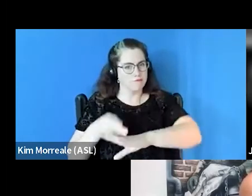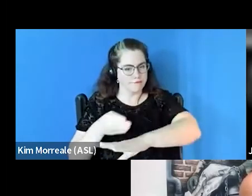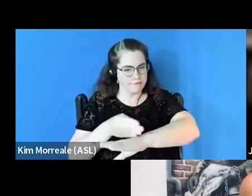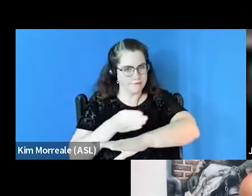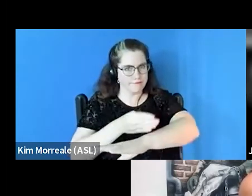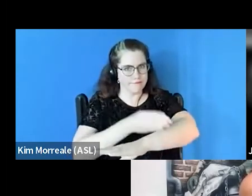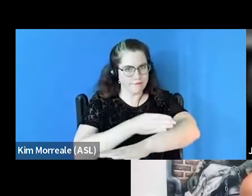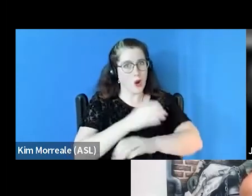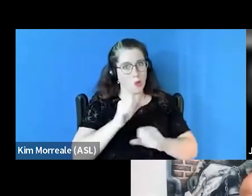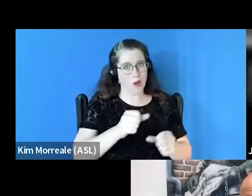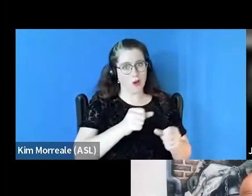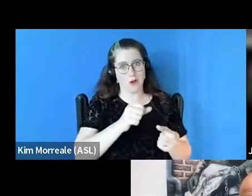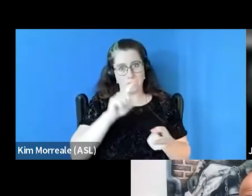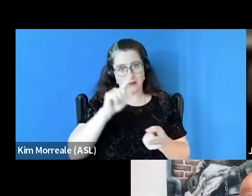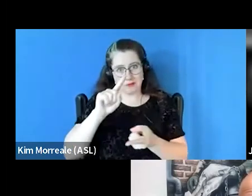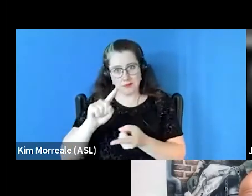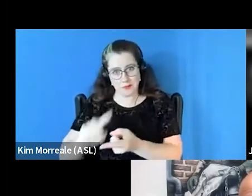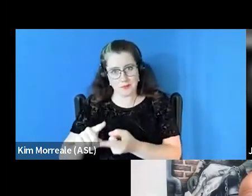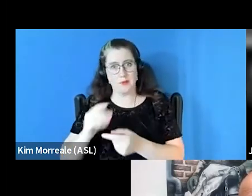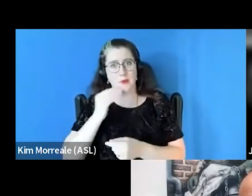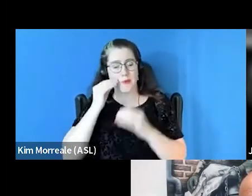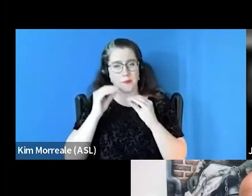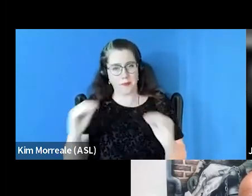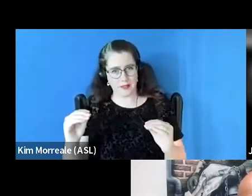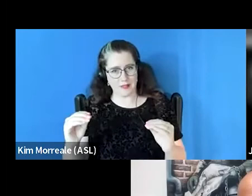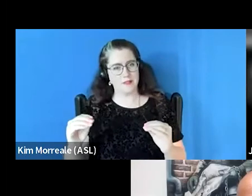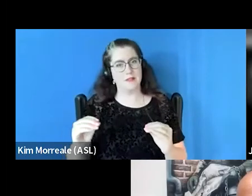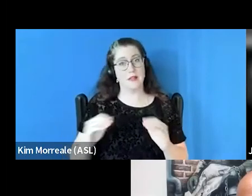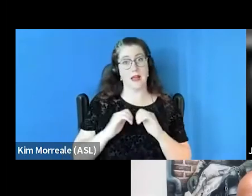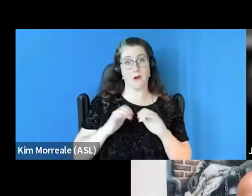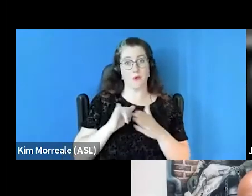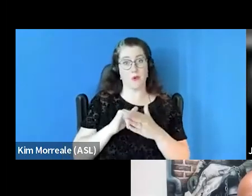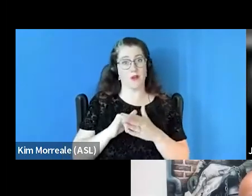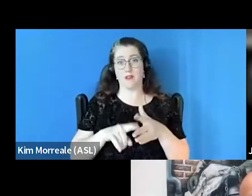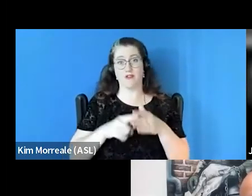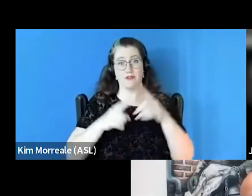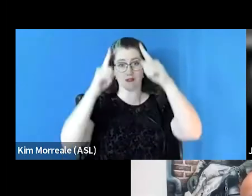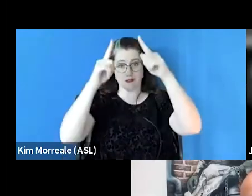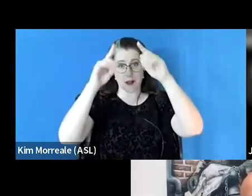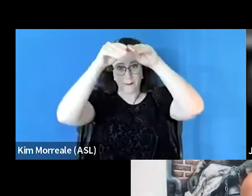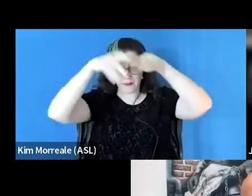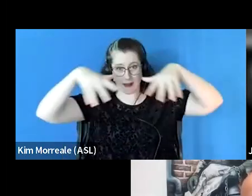to end homelessness, and someone asks how you do that. It happens at the top, the people who are are managing,